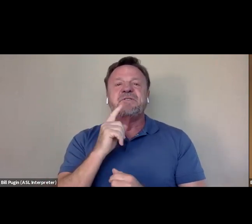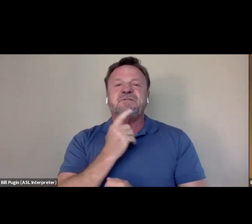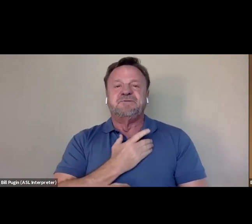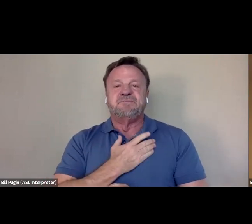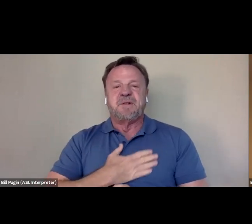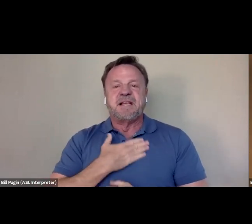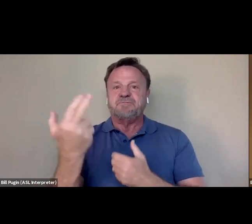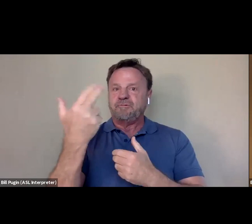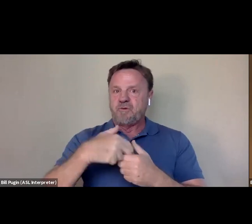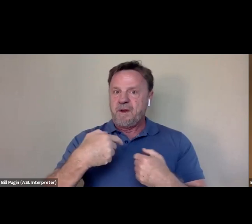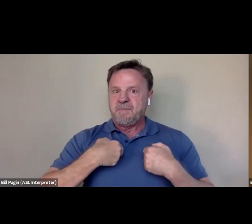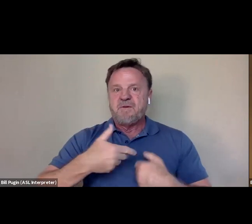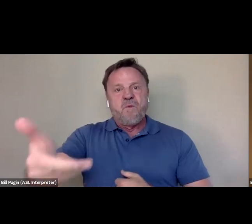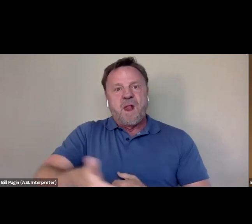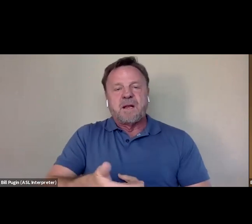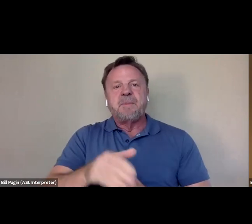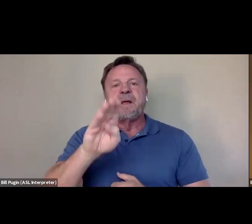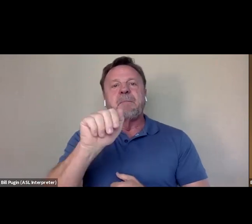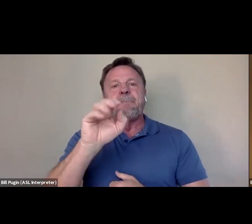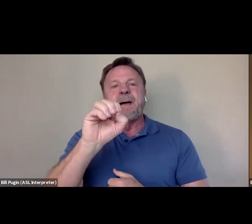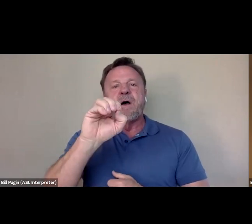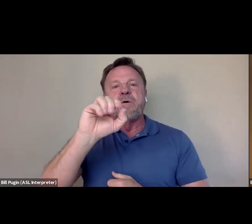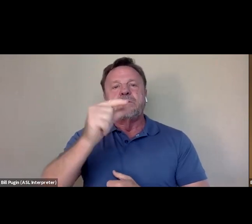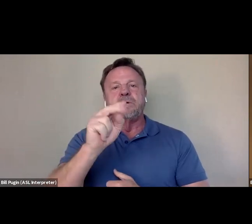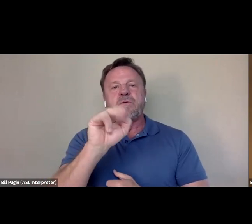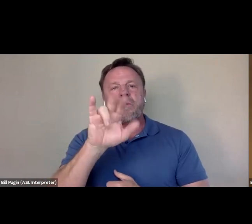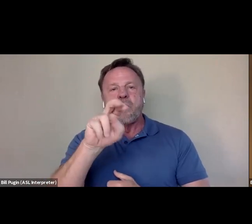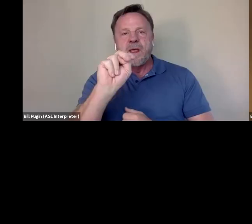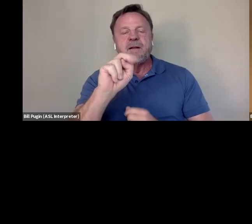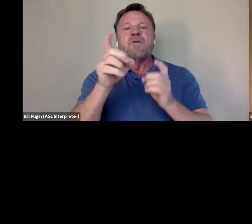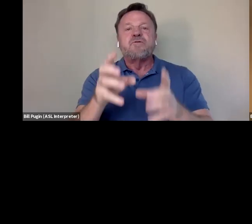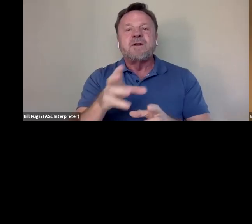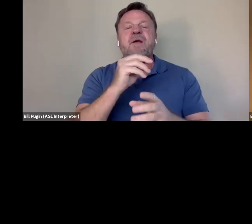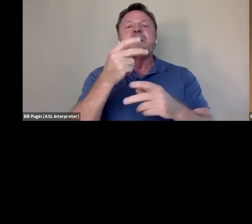Excuse me, please join me in welcoming Bao Nguyen the director of the film and producer Julia Nottingham.